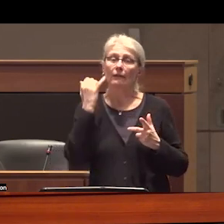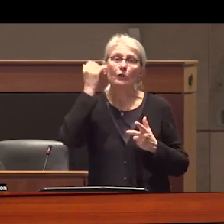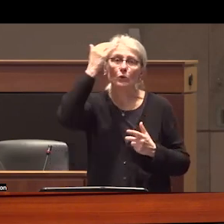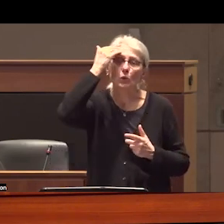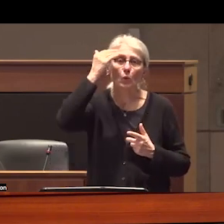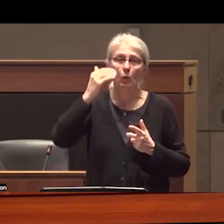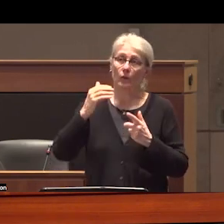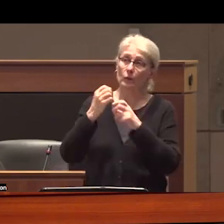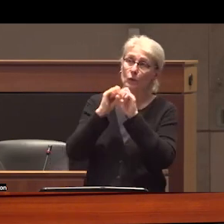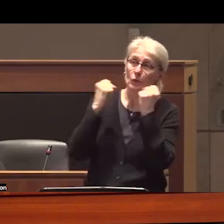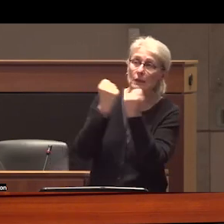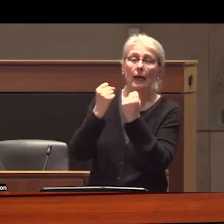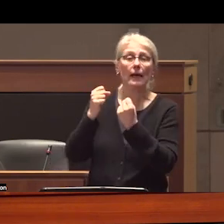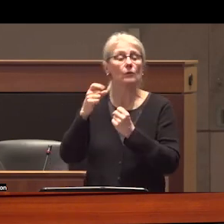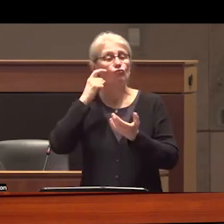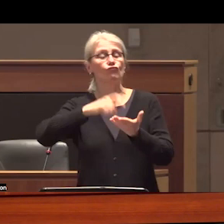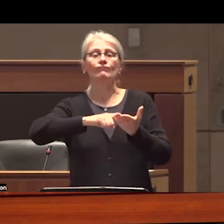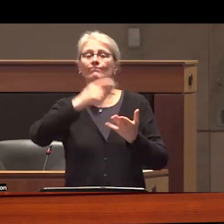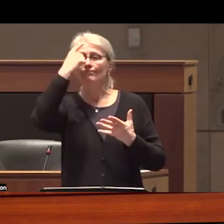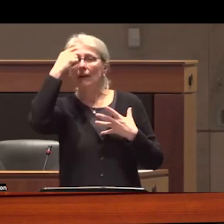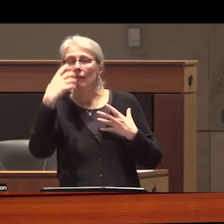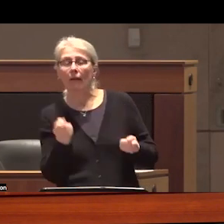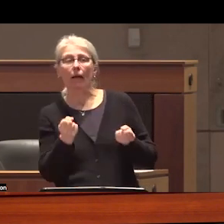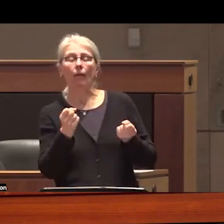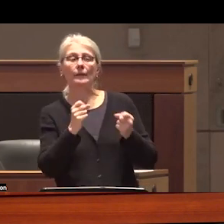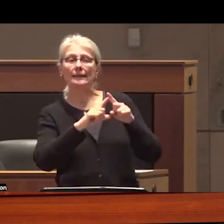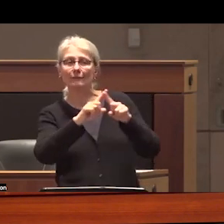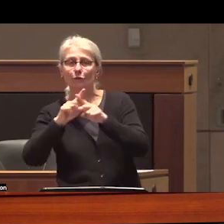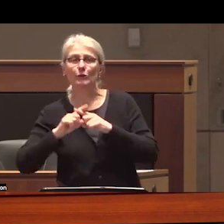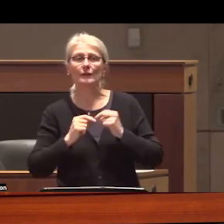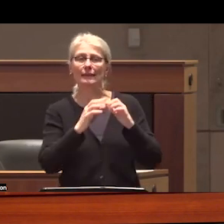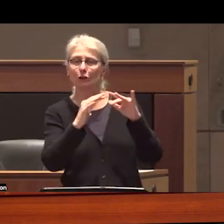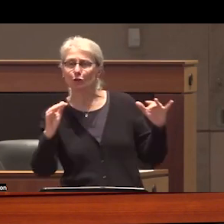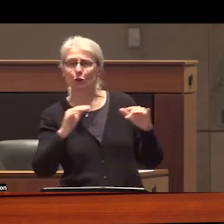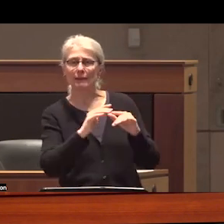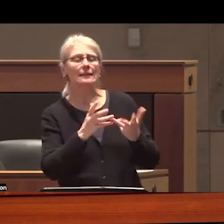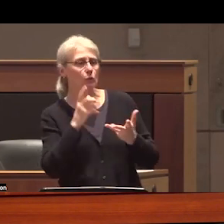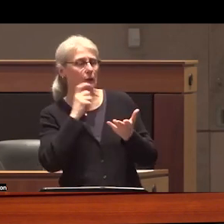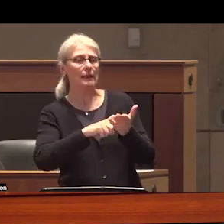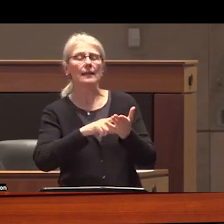in a world that accommodated mental and physical differences and didn't rely on shuttering disabled